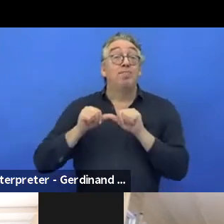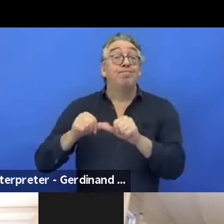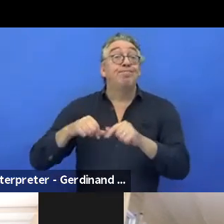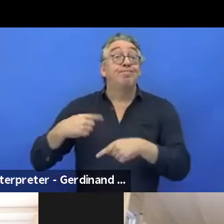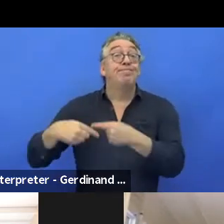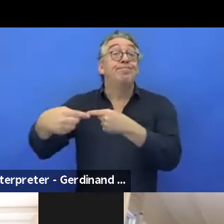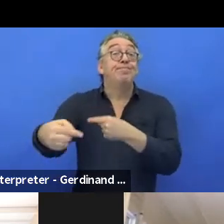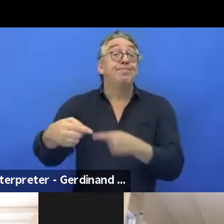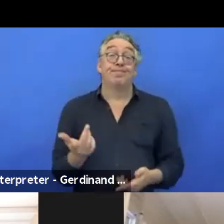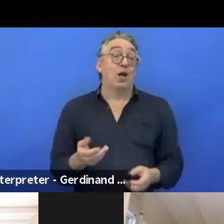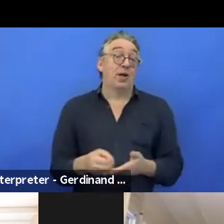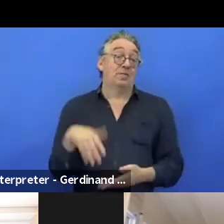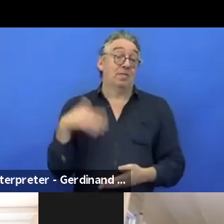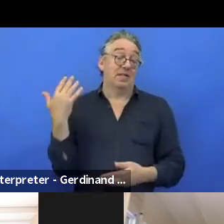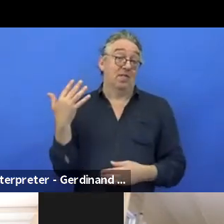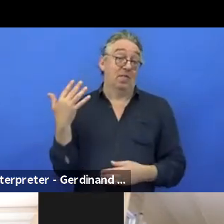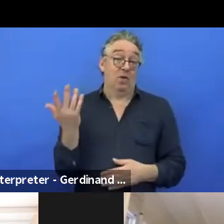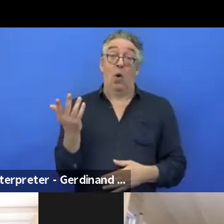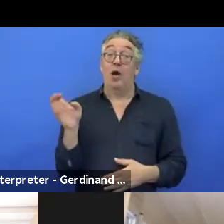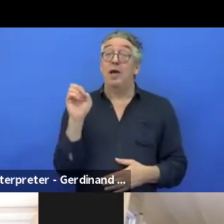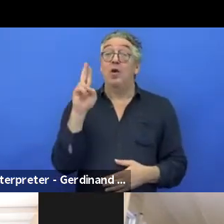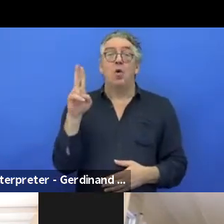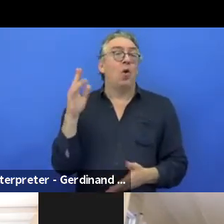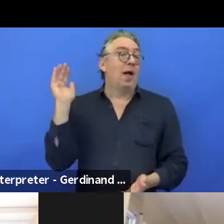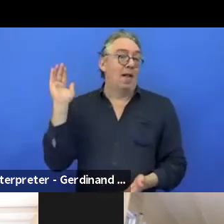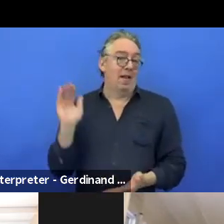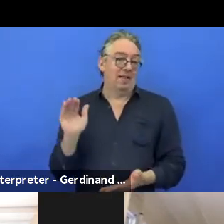So Europe, less, less and less would fund for a platform